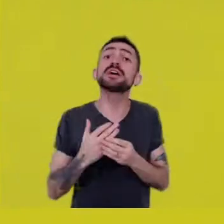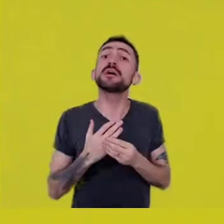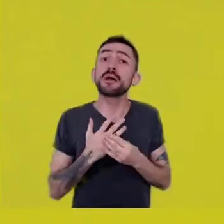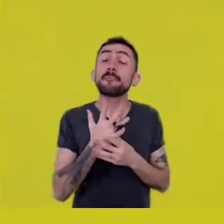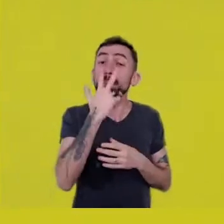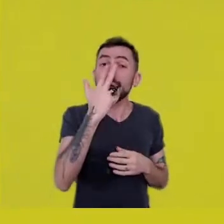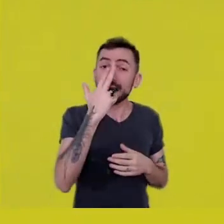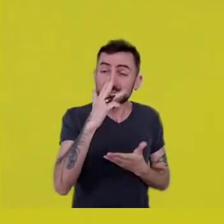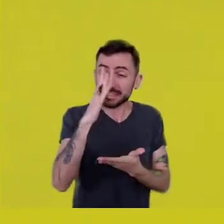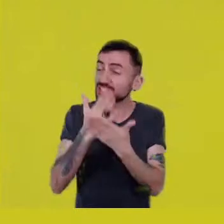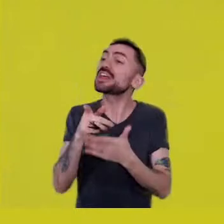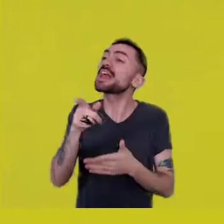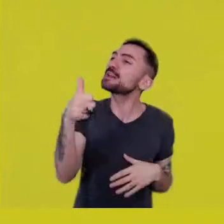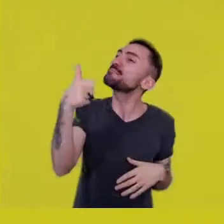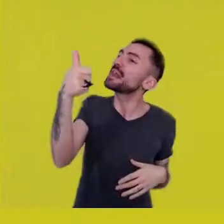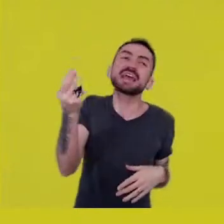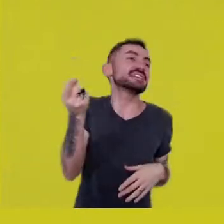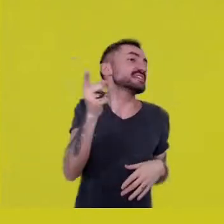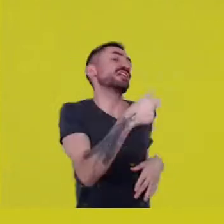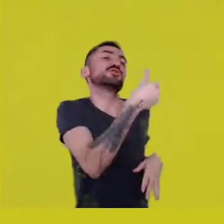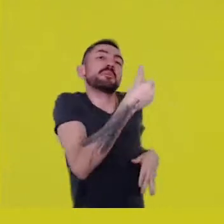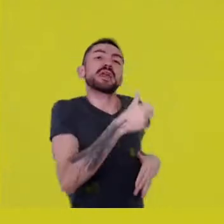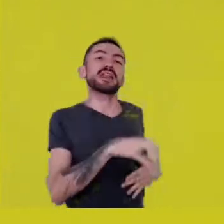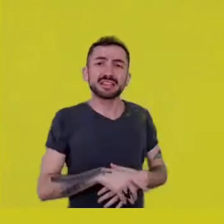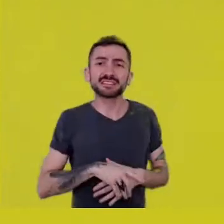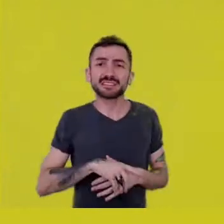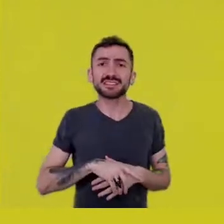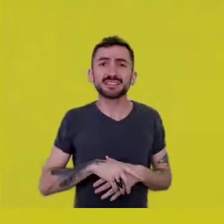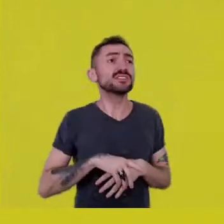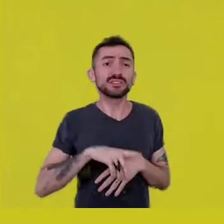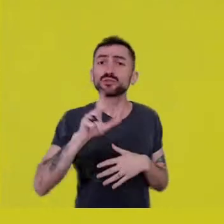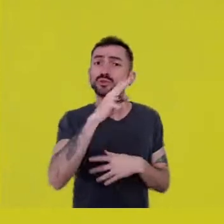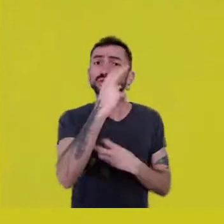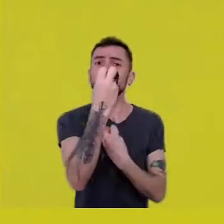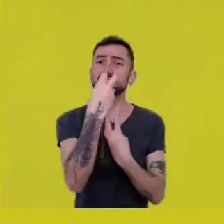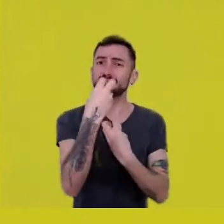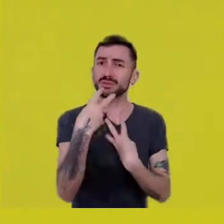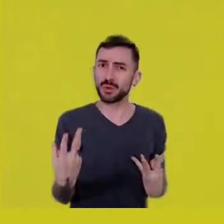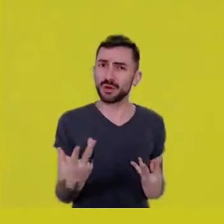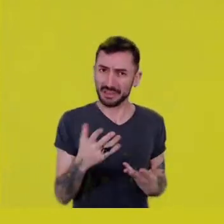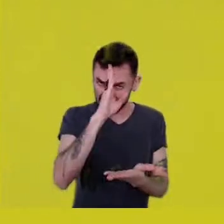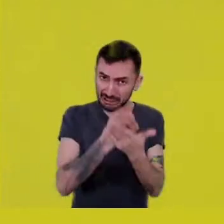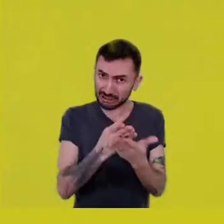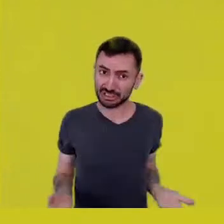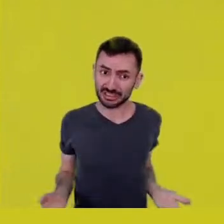and some others with none. So, you have people who will get the vaccine